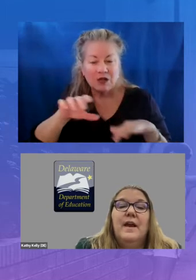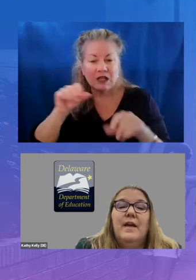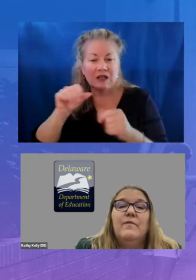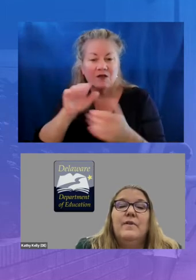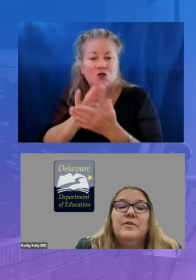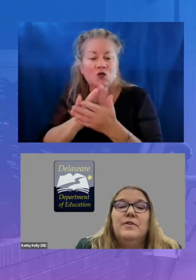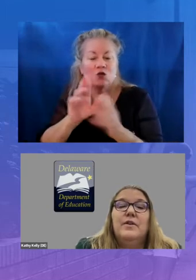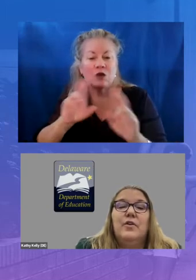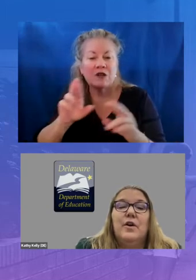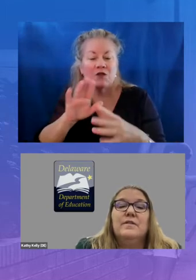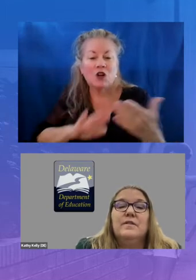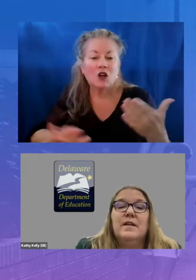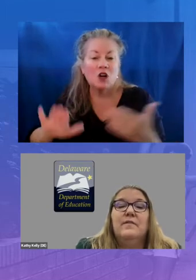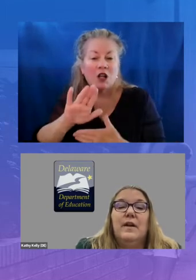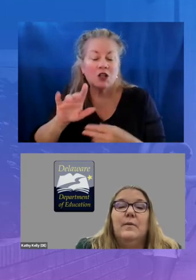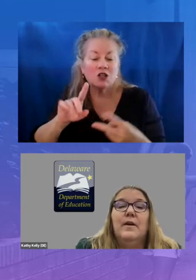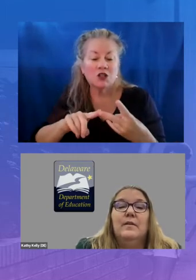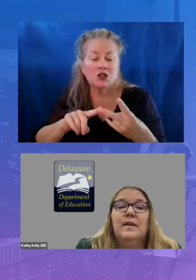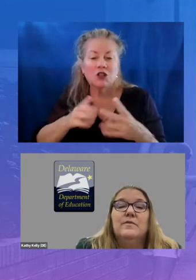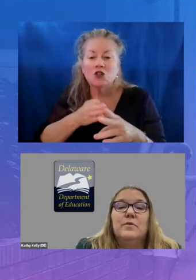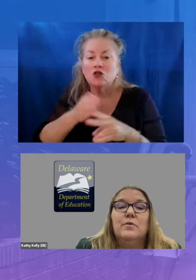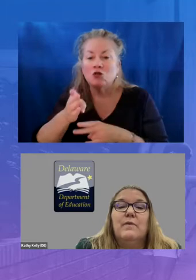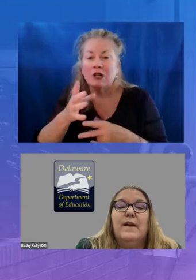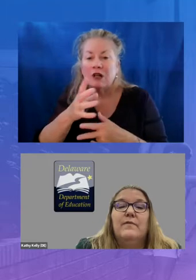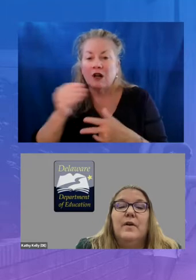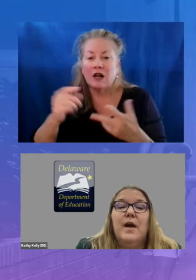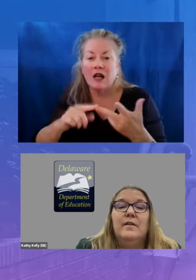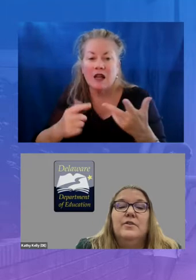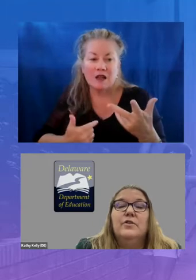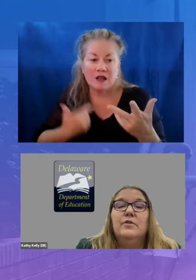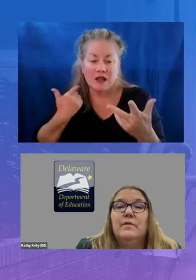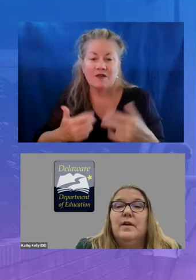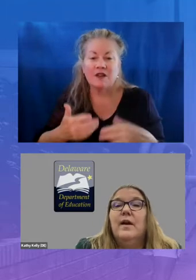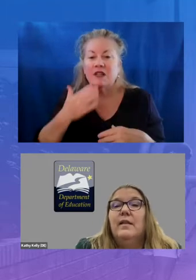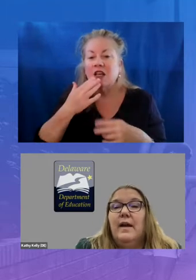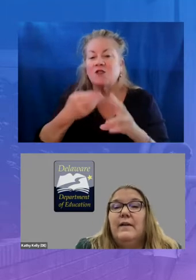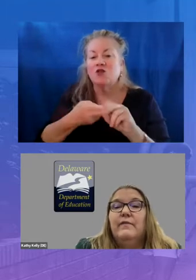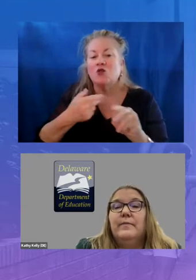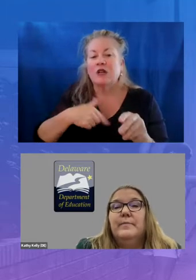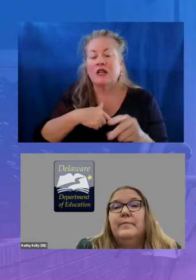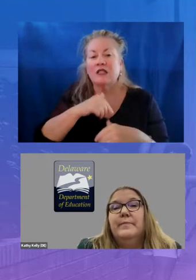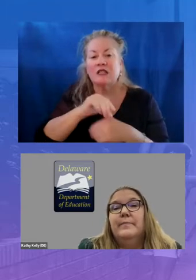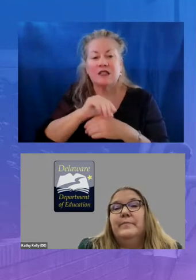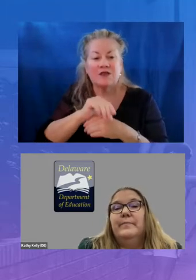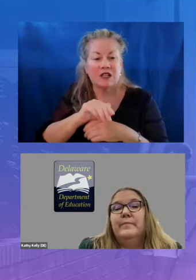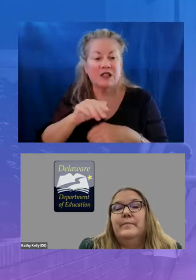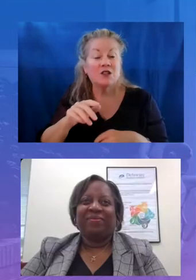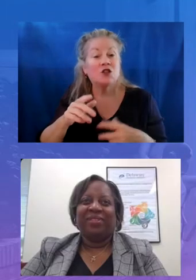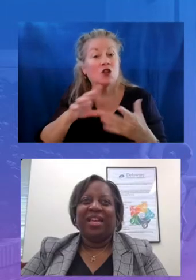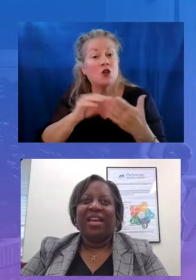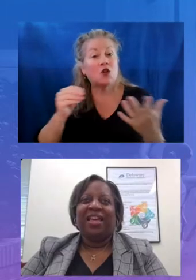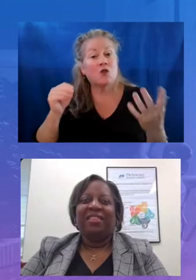every student across the state of delaware leaves school ready for college career and life thank you